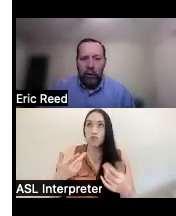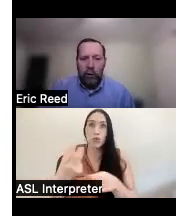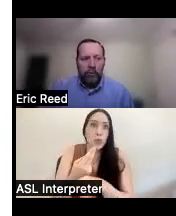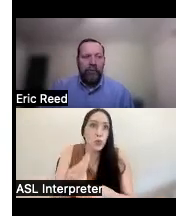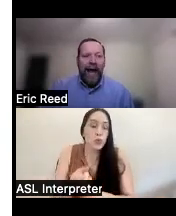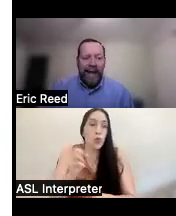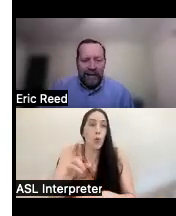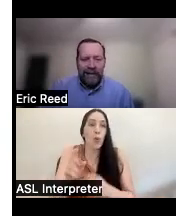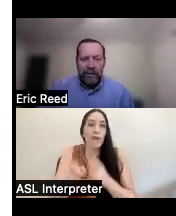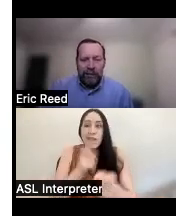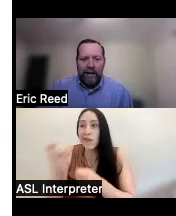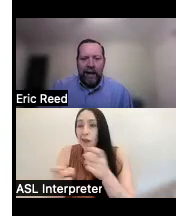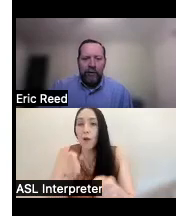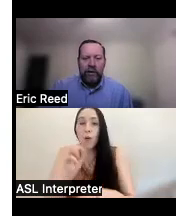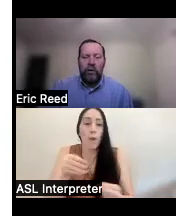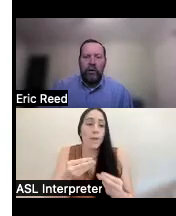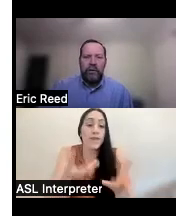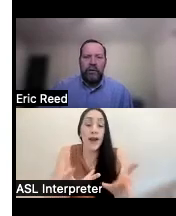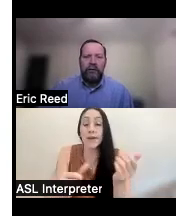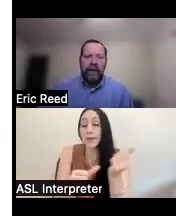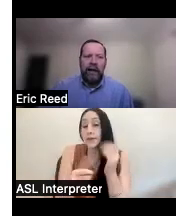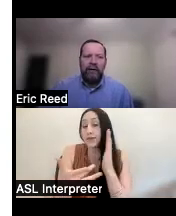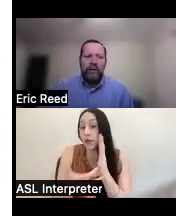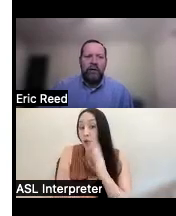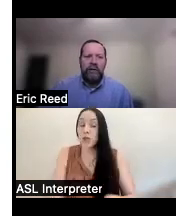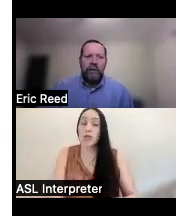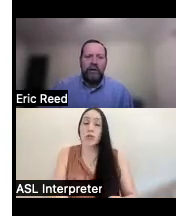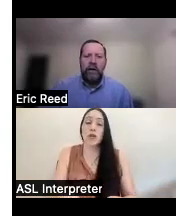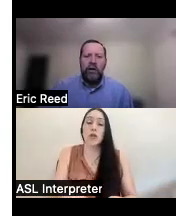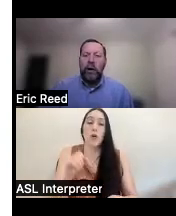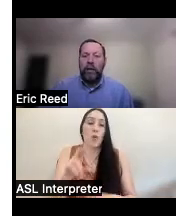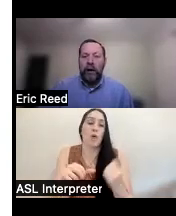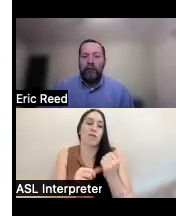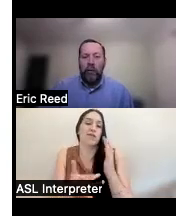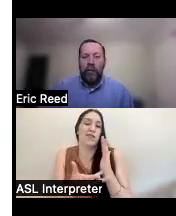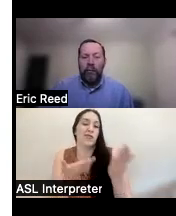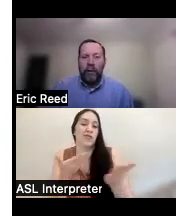or providing assistive technology or assistive technology Services we are there for them and